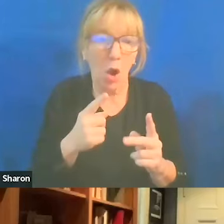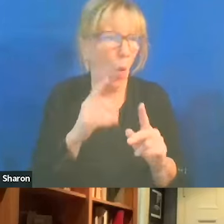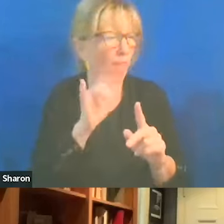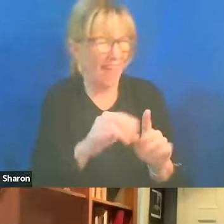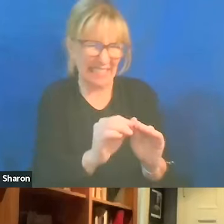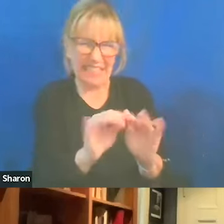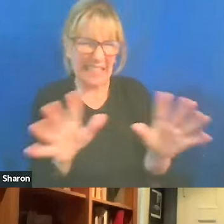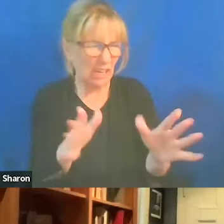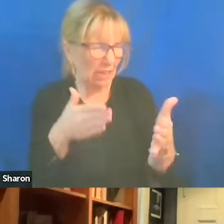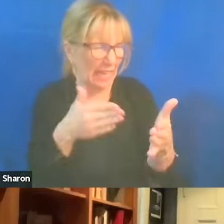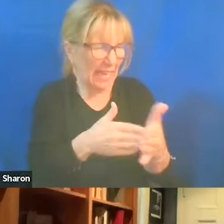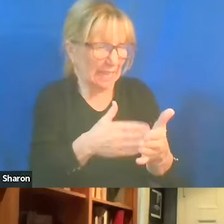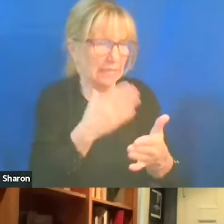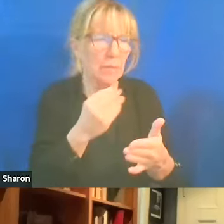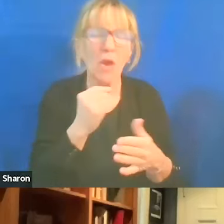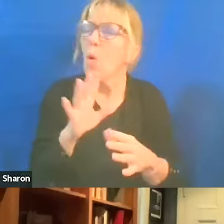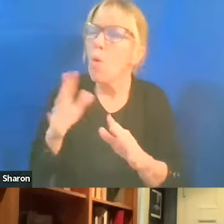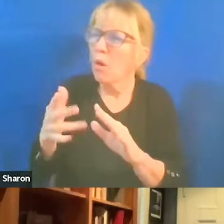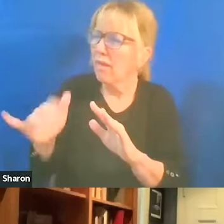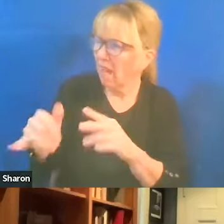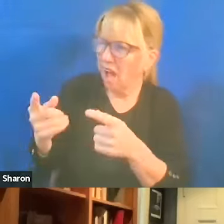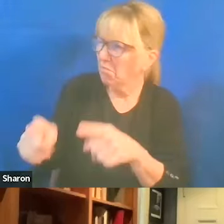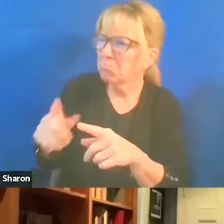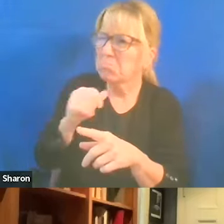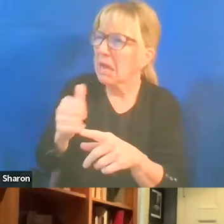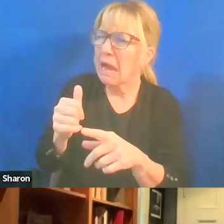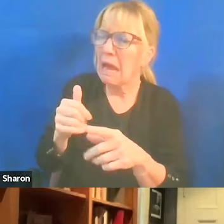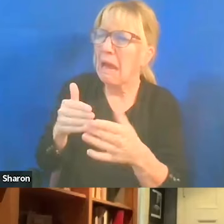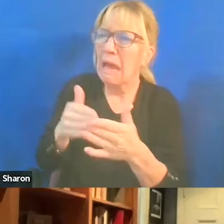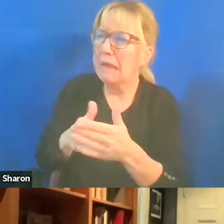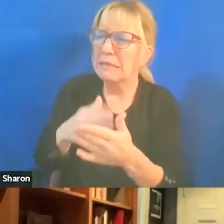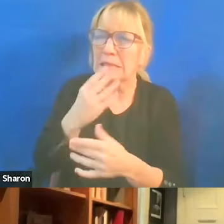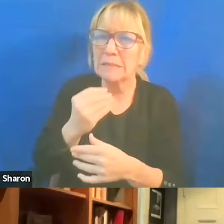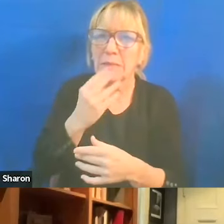or, "Ah, it's not antisemitic at all." And there are a lot of things that are much more ambiguous.